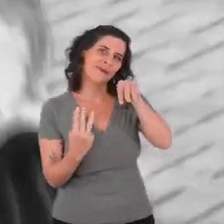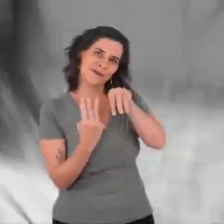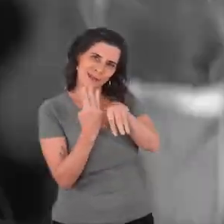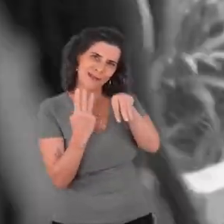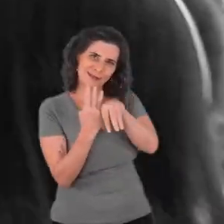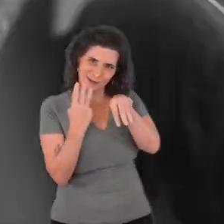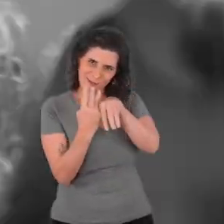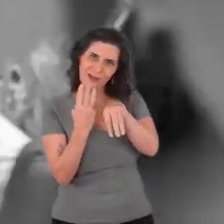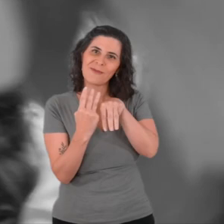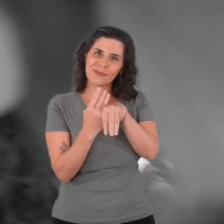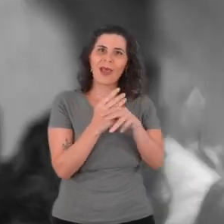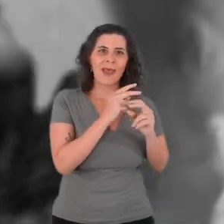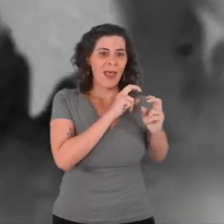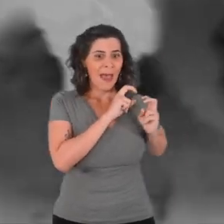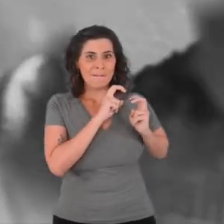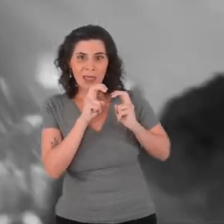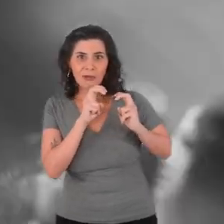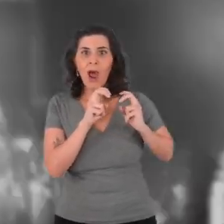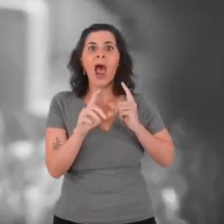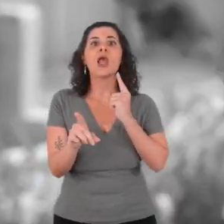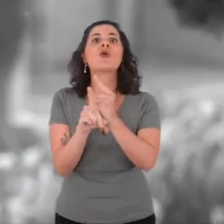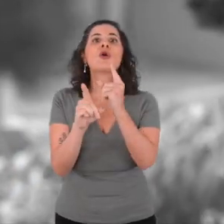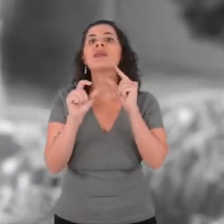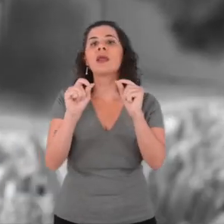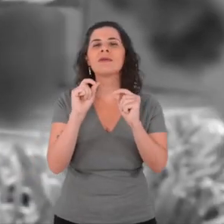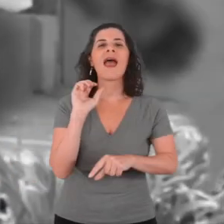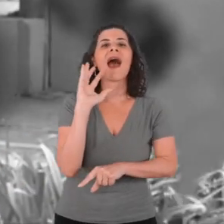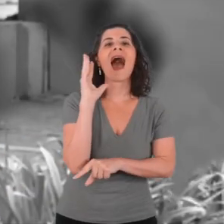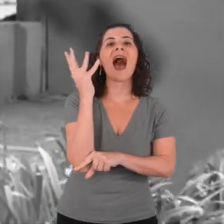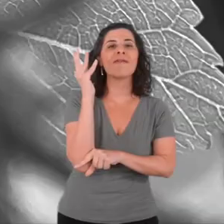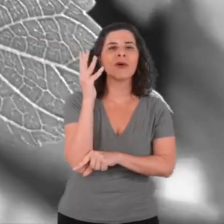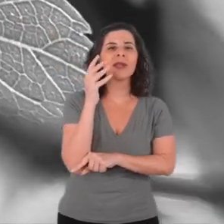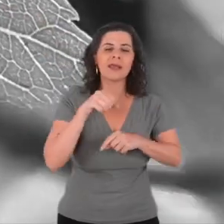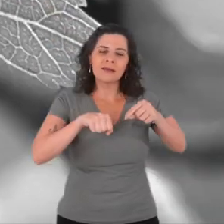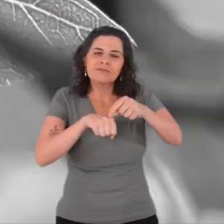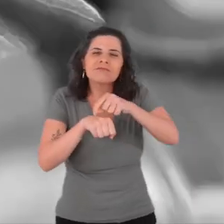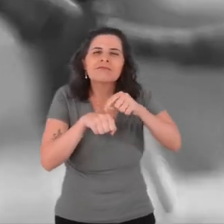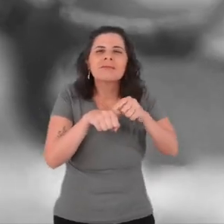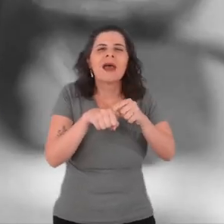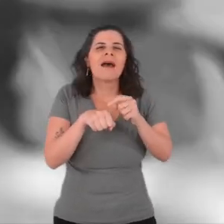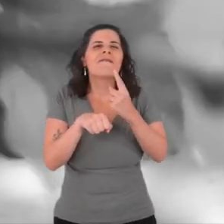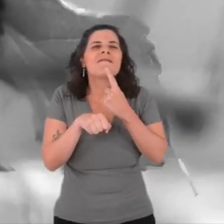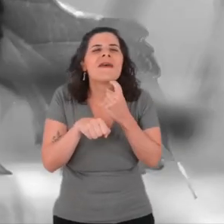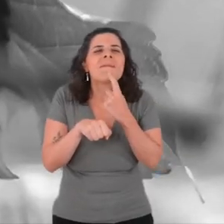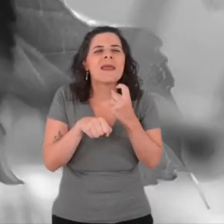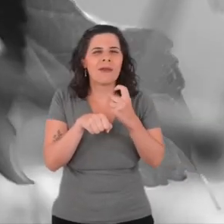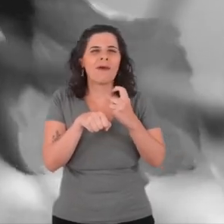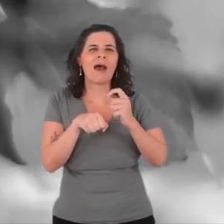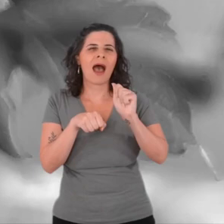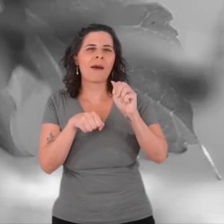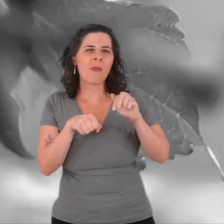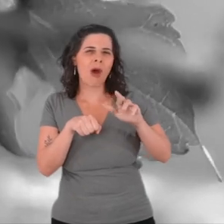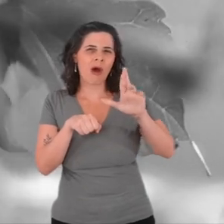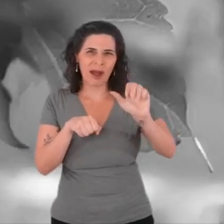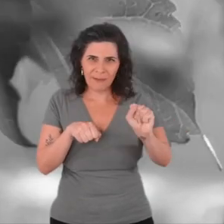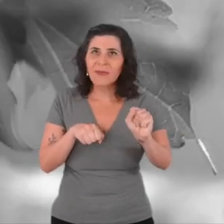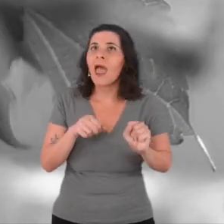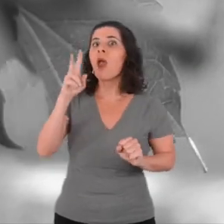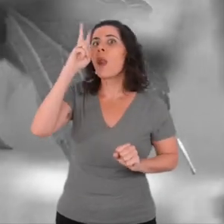Going to the subway I found a blackberry tree and I remembered a very good recipe during menopause,